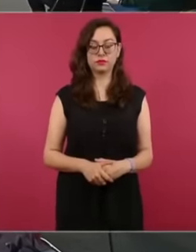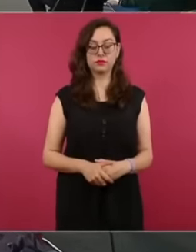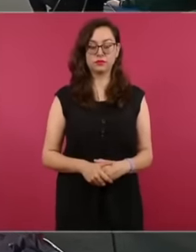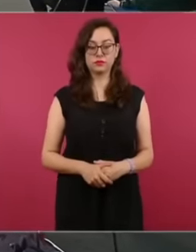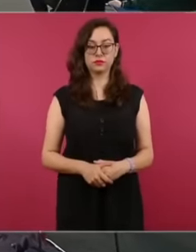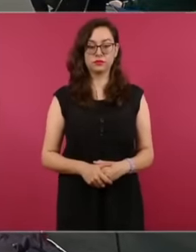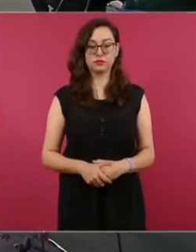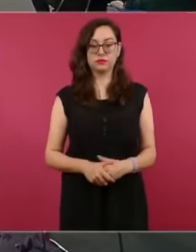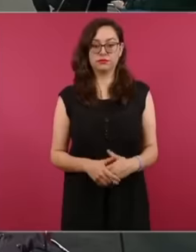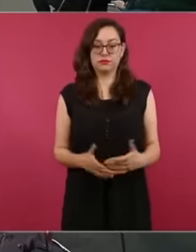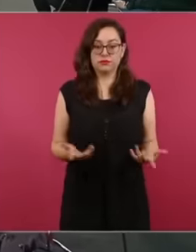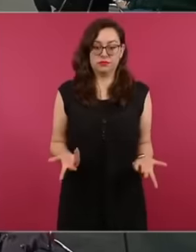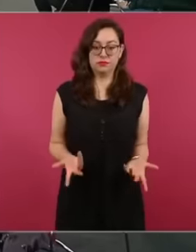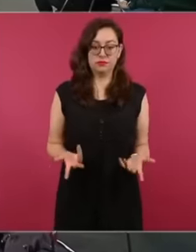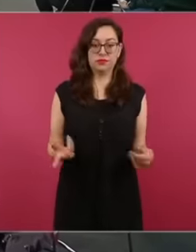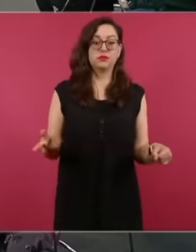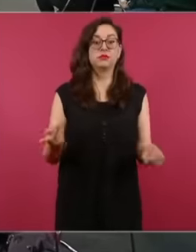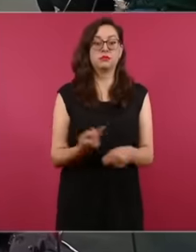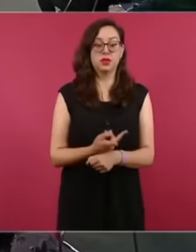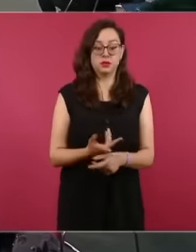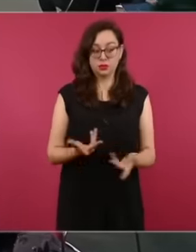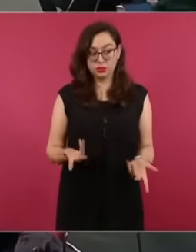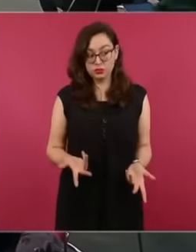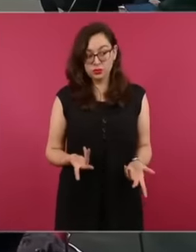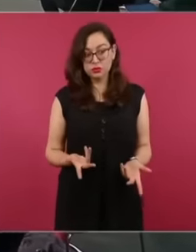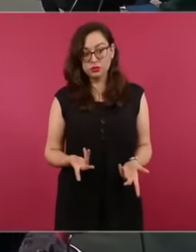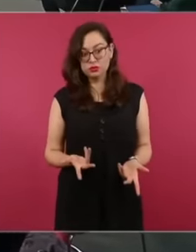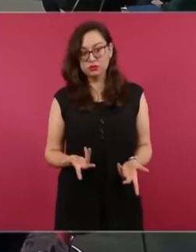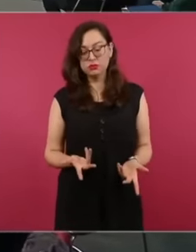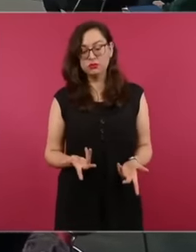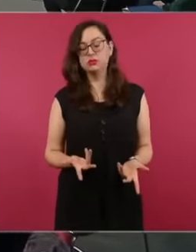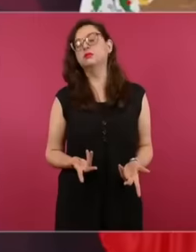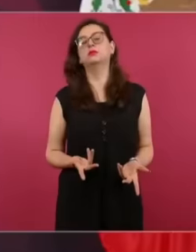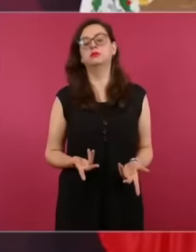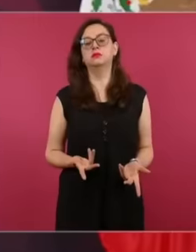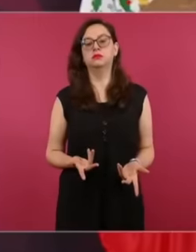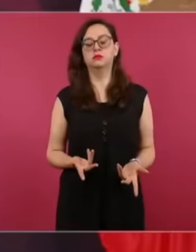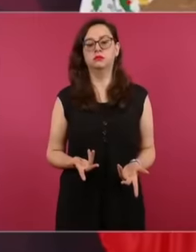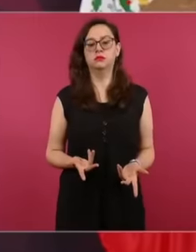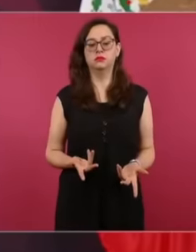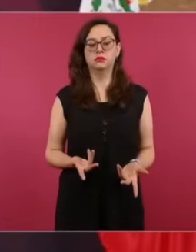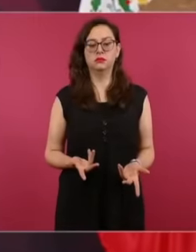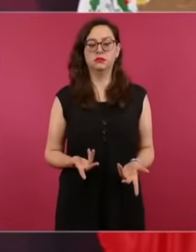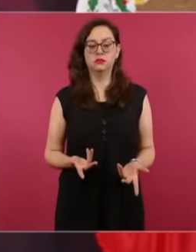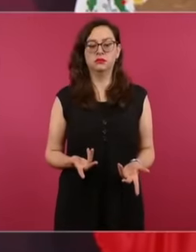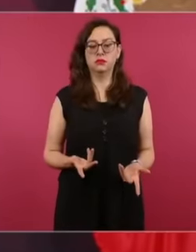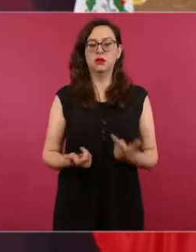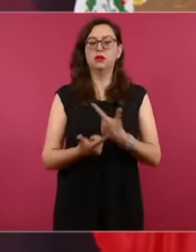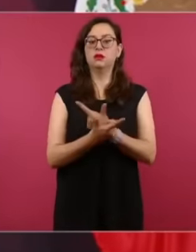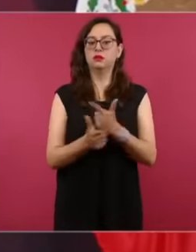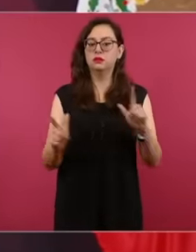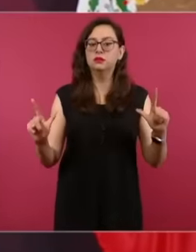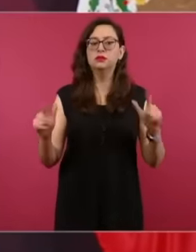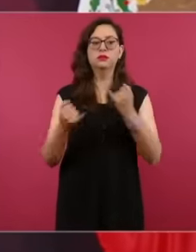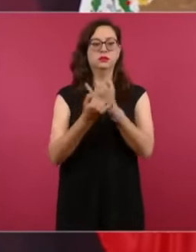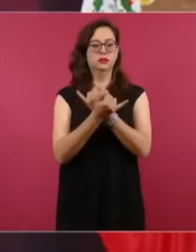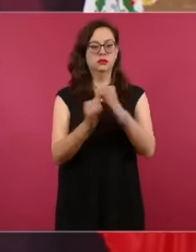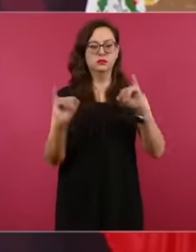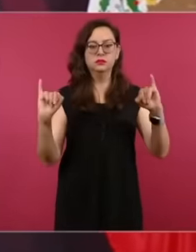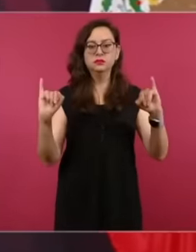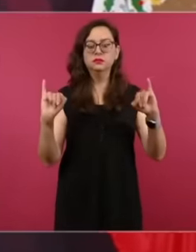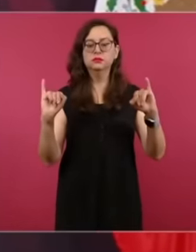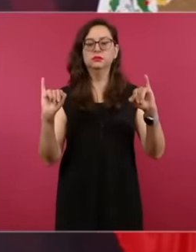we are, where is freedom, where is independence, where is